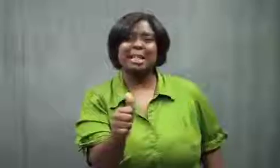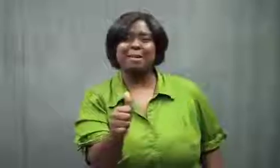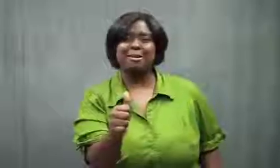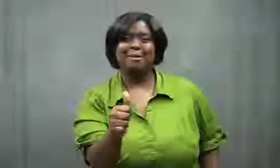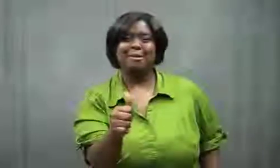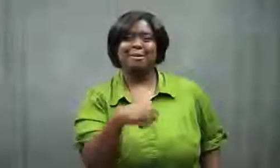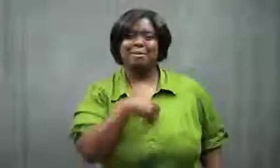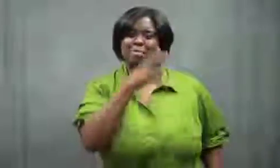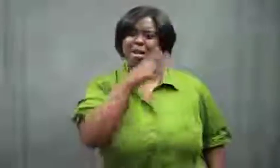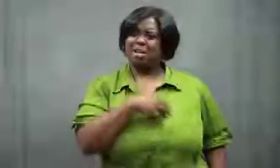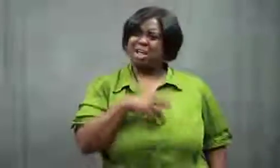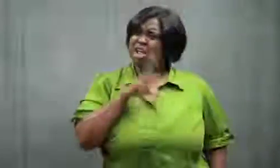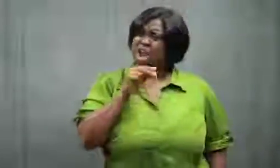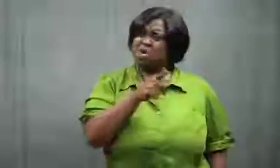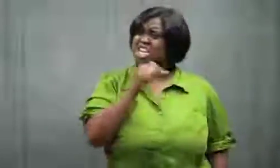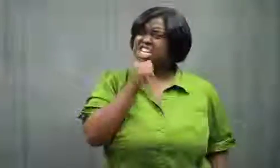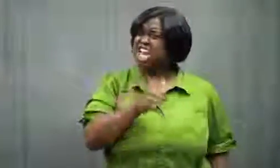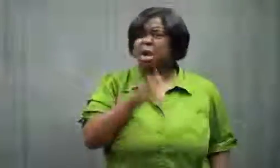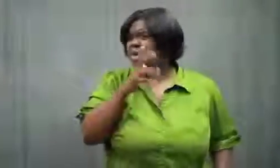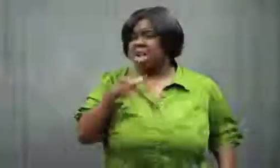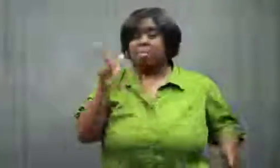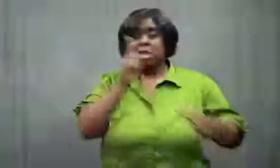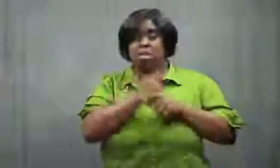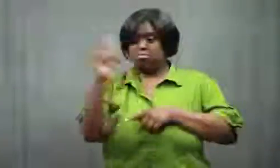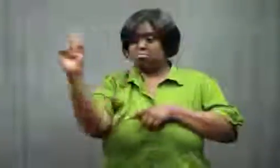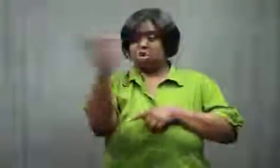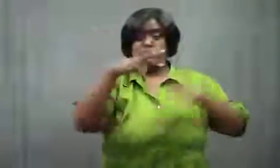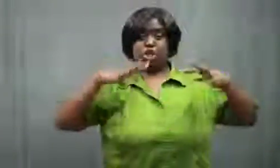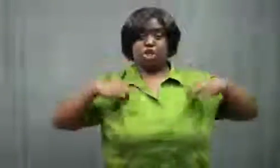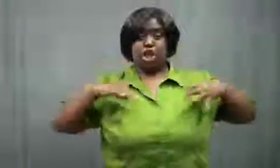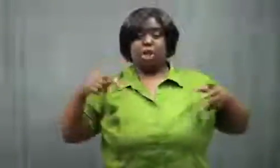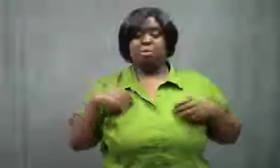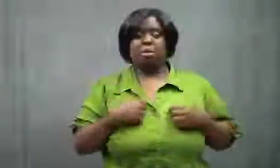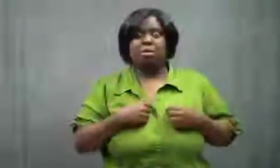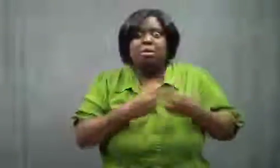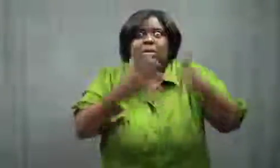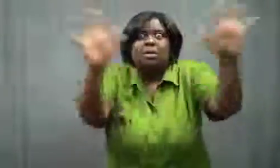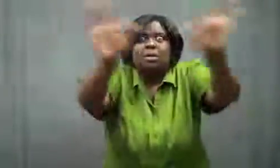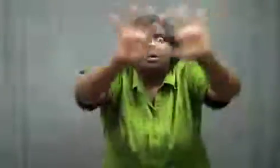My mother said, "No, she didn't?"